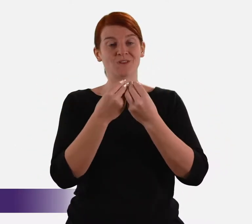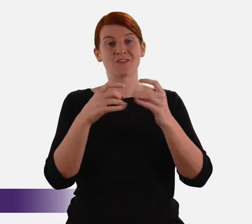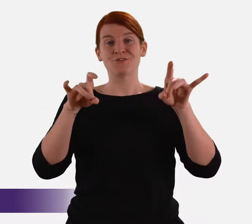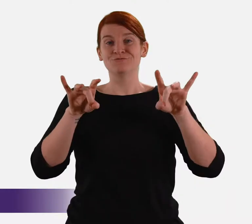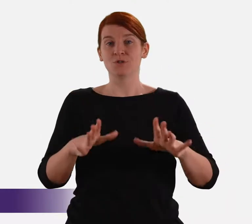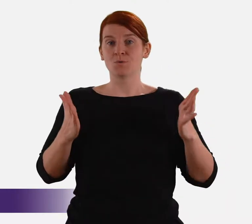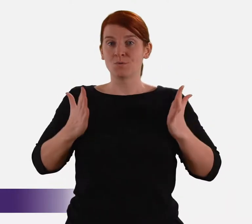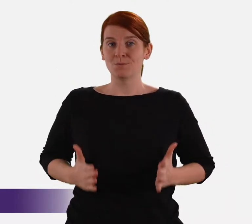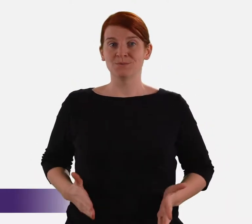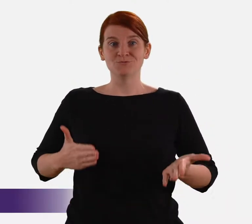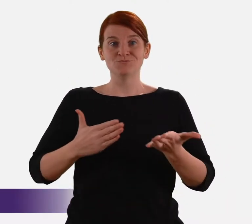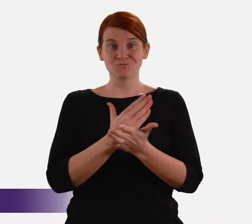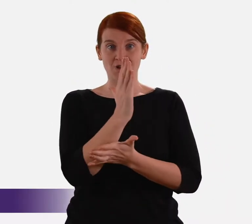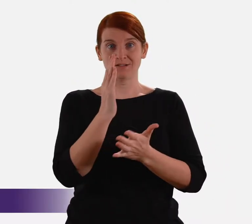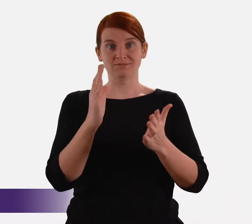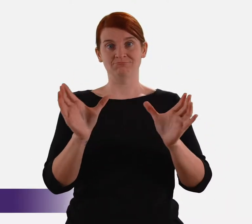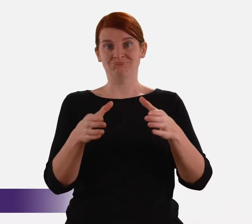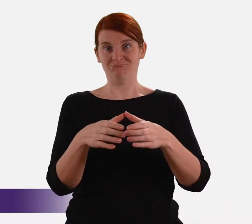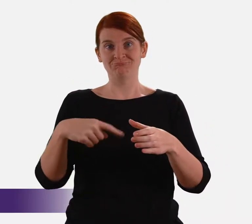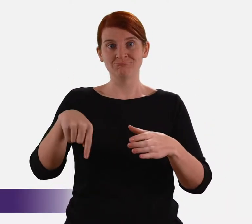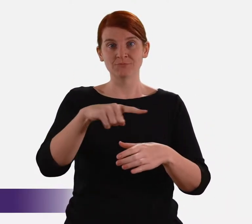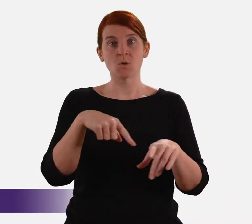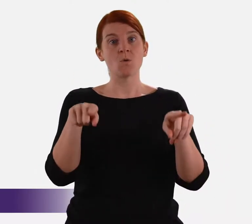with the Australian Human Rights Commission but